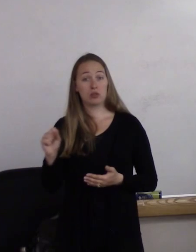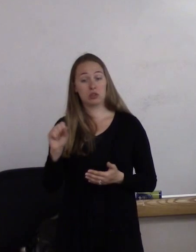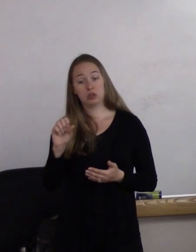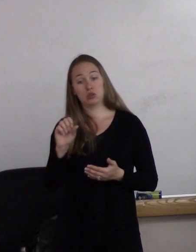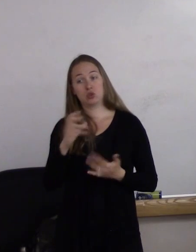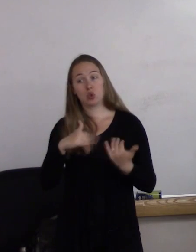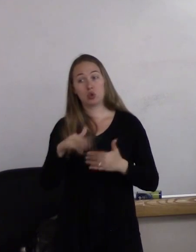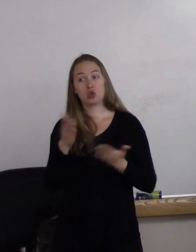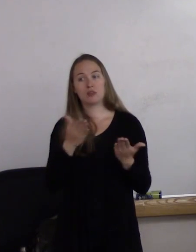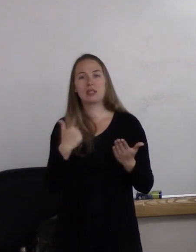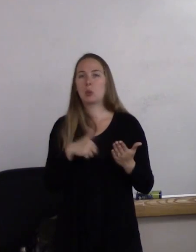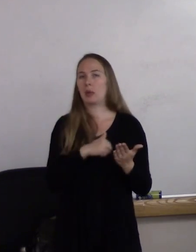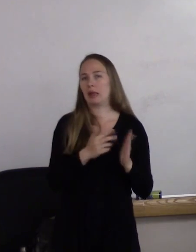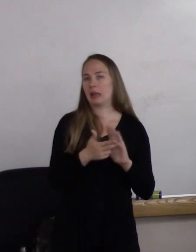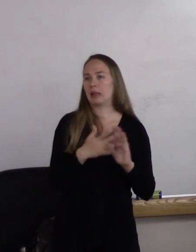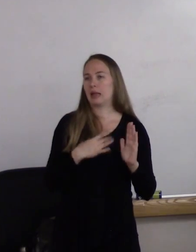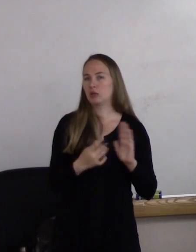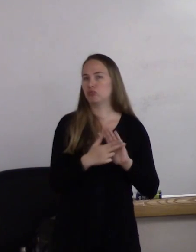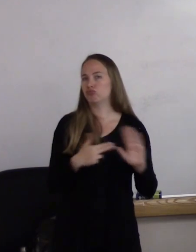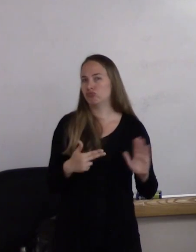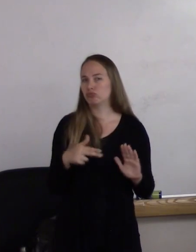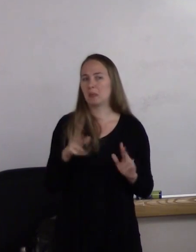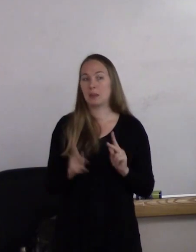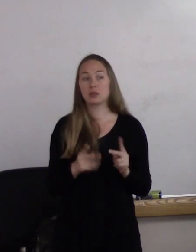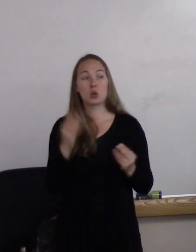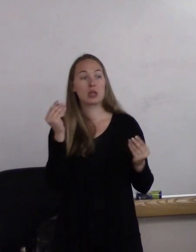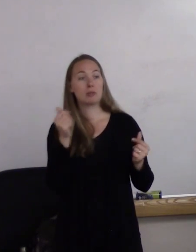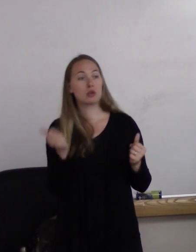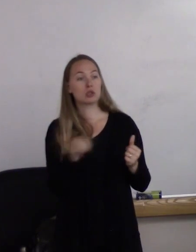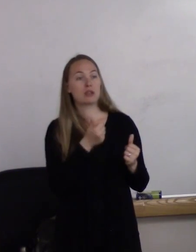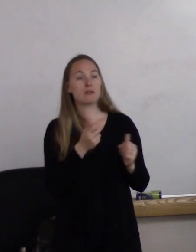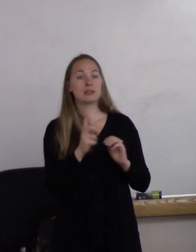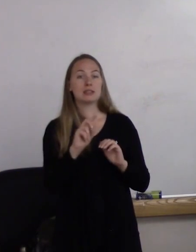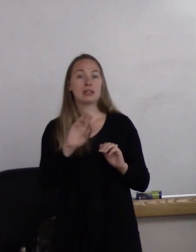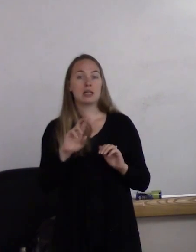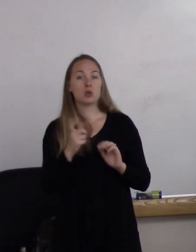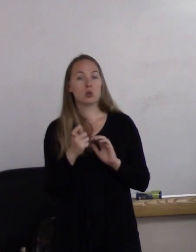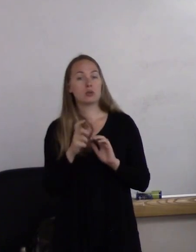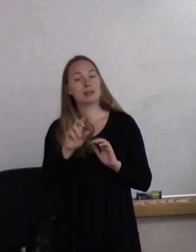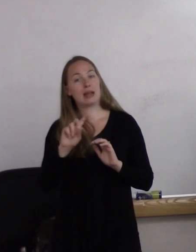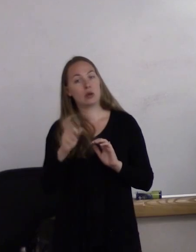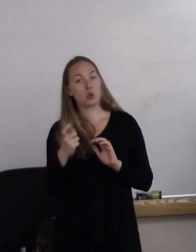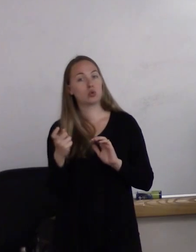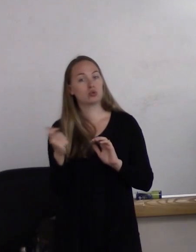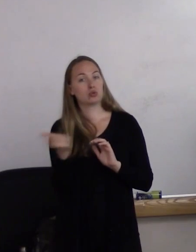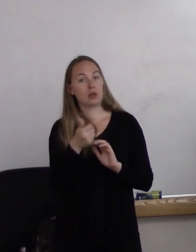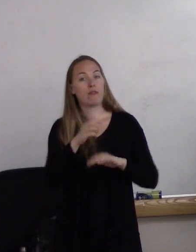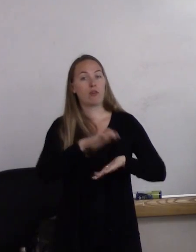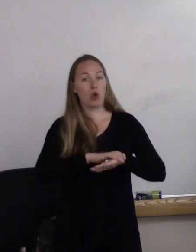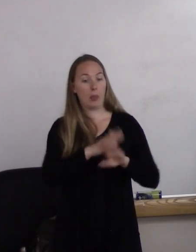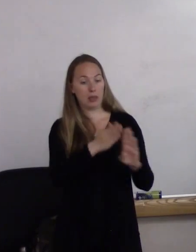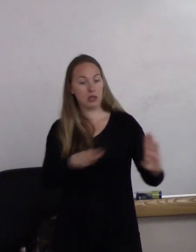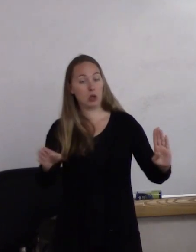so we'll often do that in this class. So think of yourself. Diagnose yourself on the continuum as male or female.